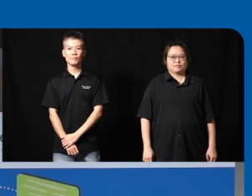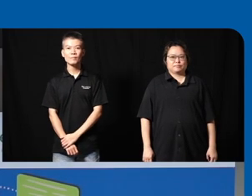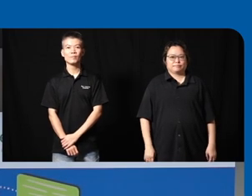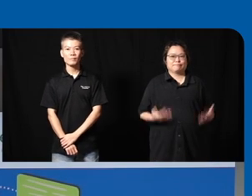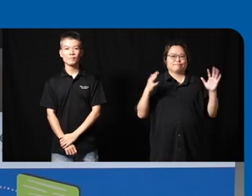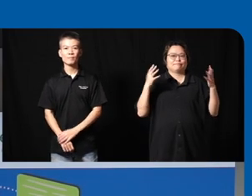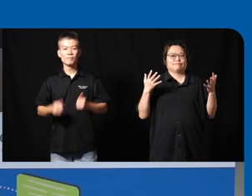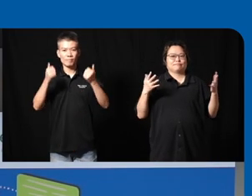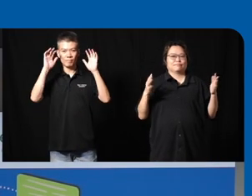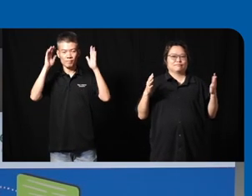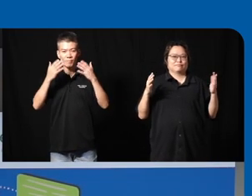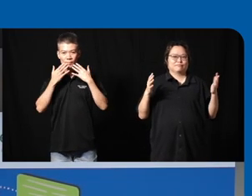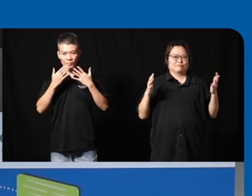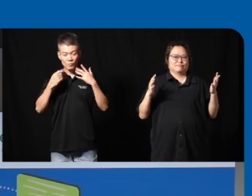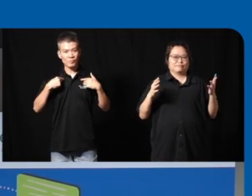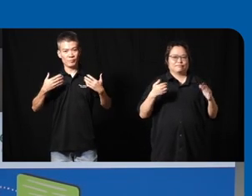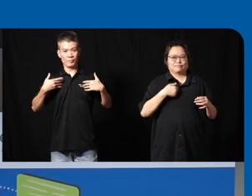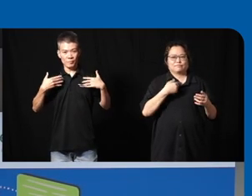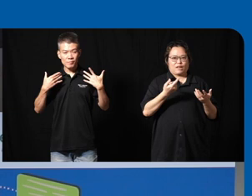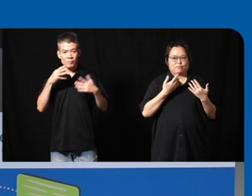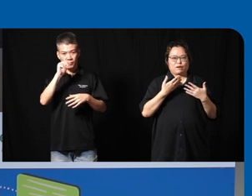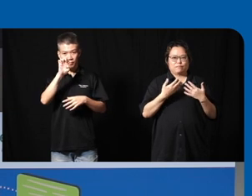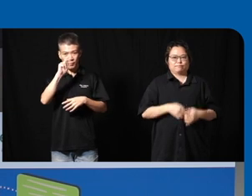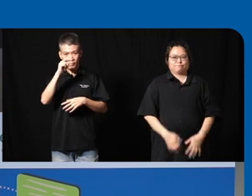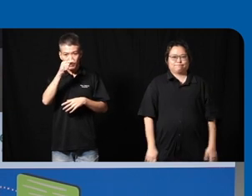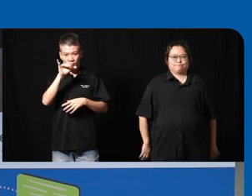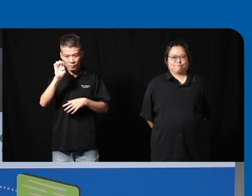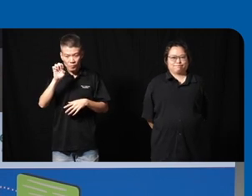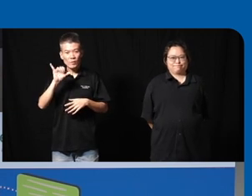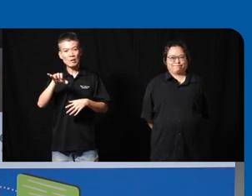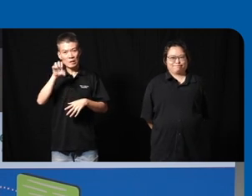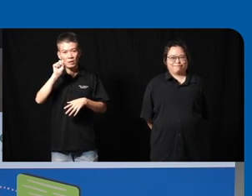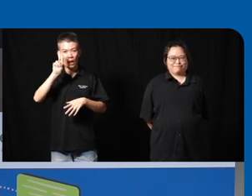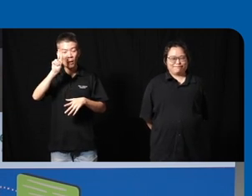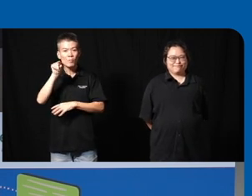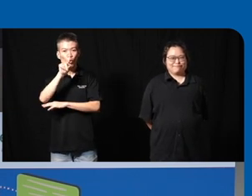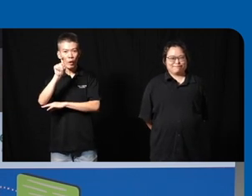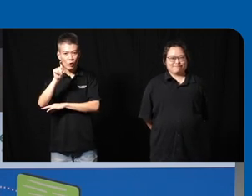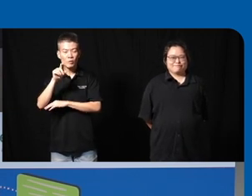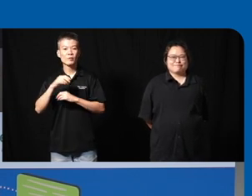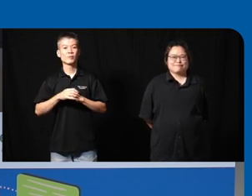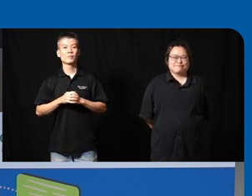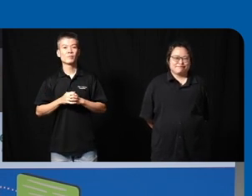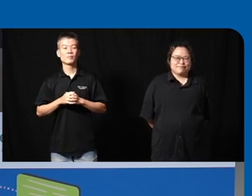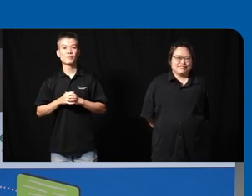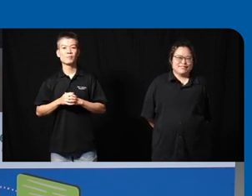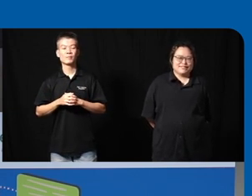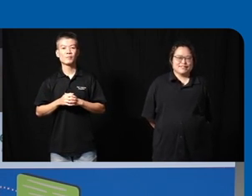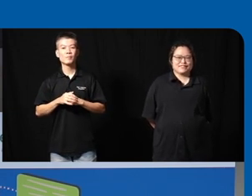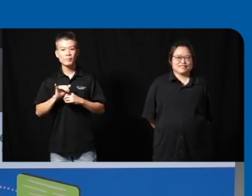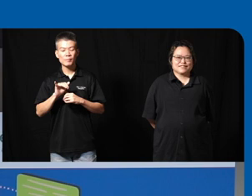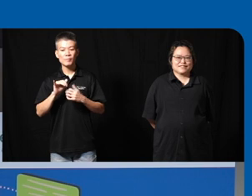thanks I'm glad that m is there to to take up questions for it as well so on a serious note